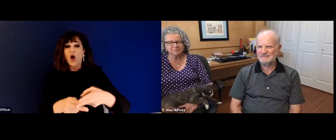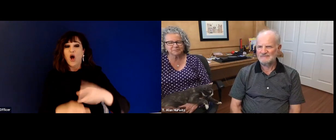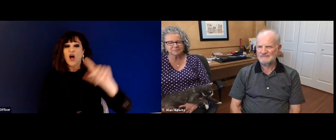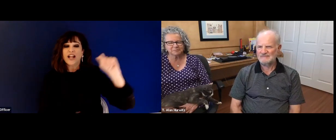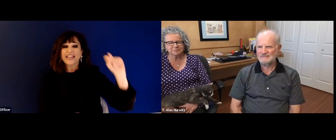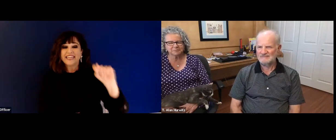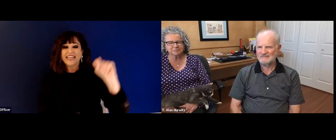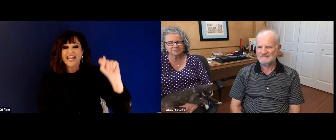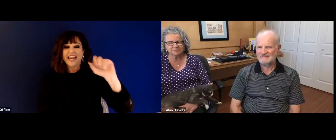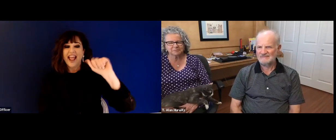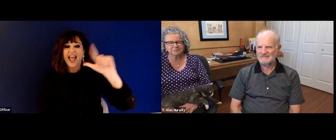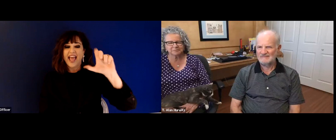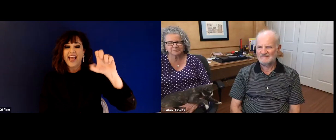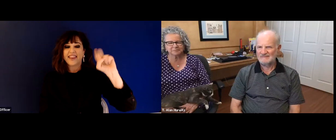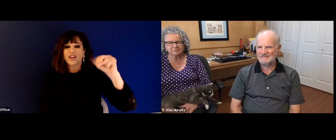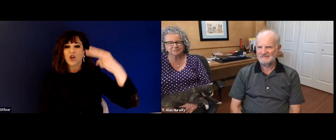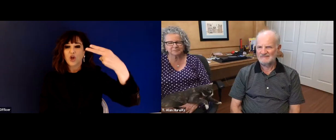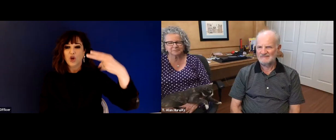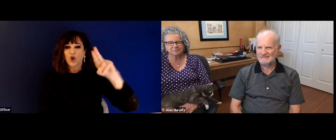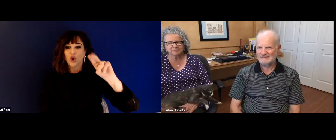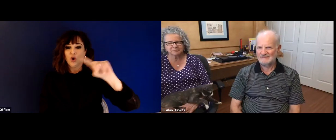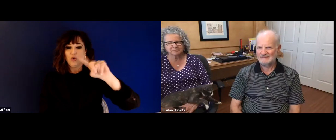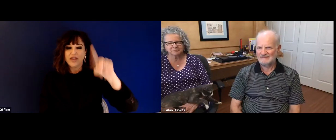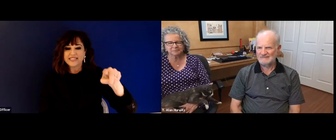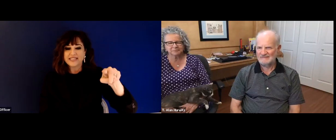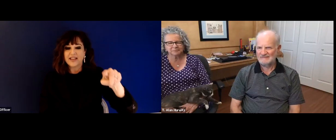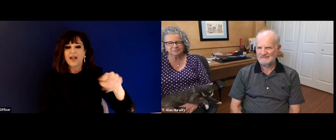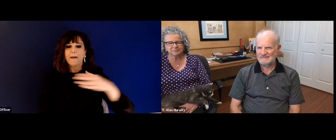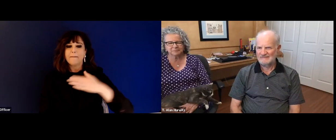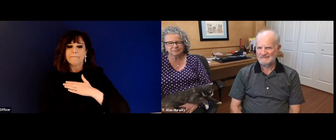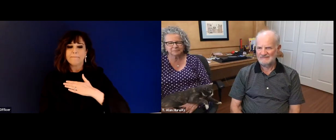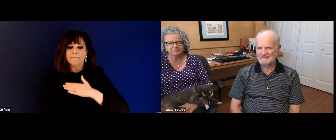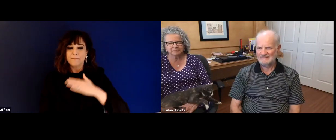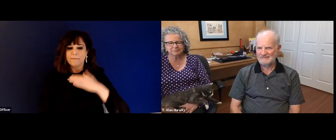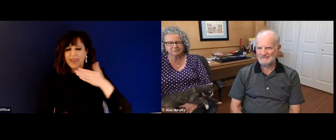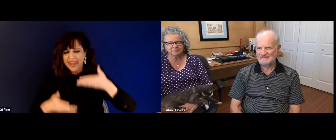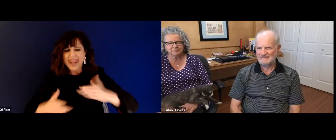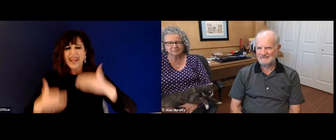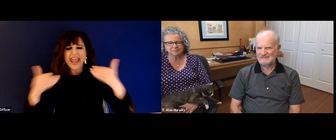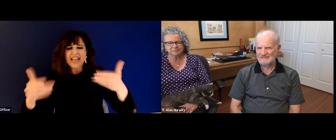showing you right now, as you can see the cover of the book is